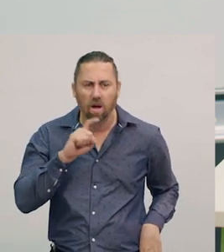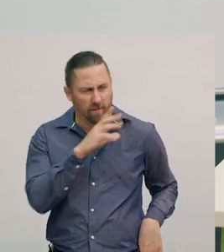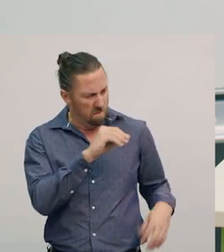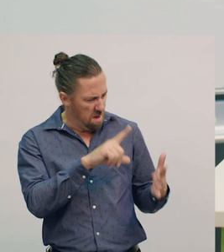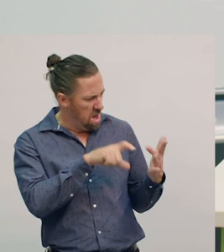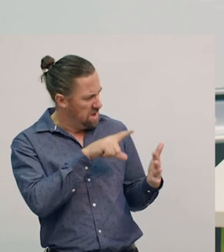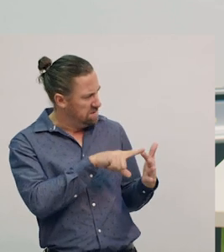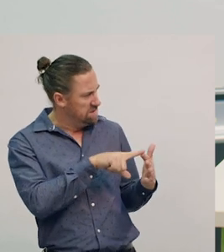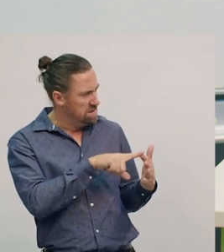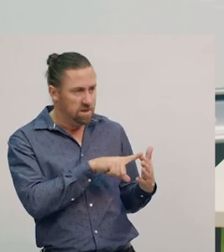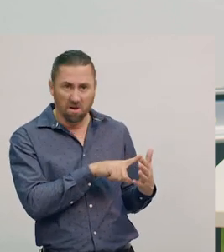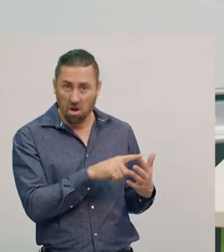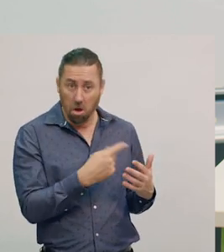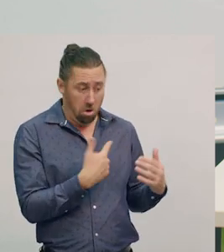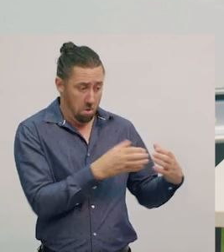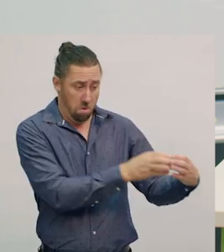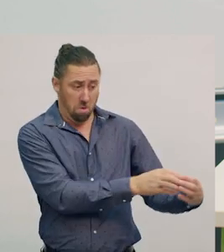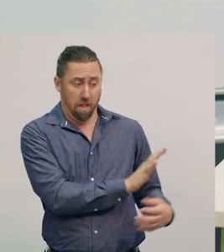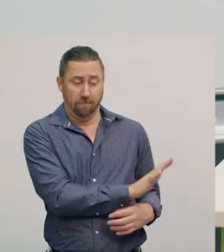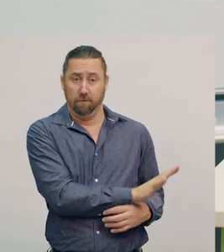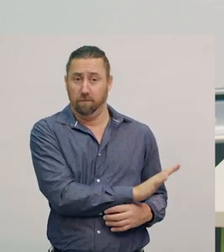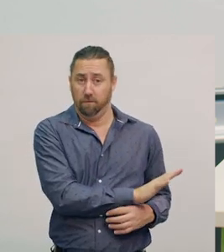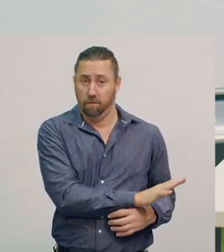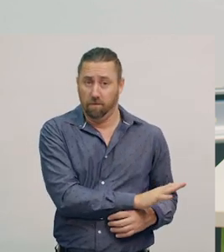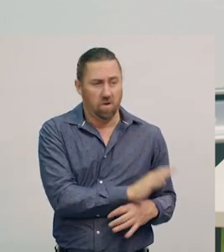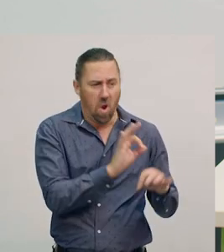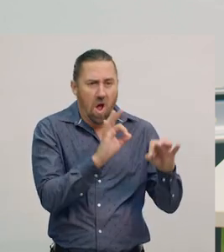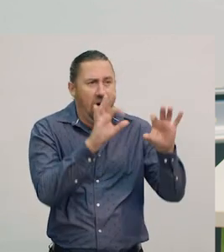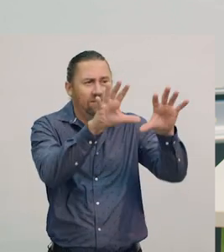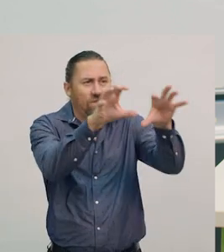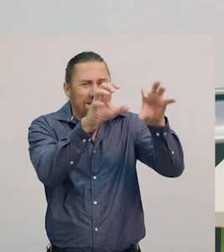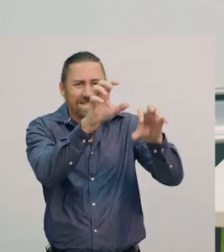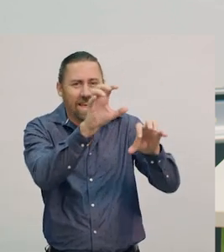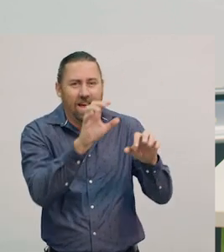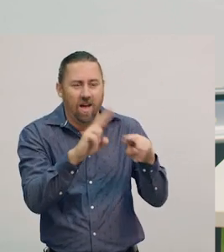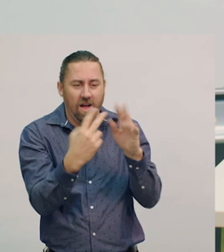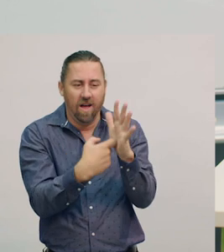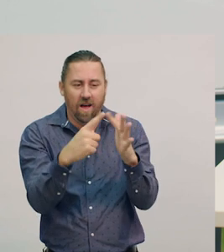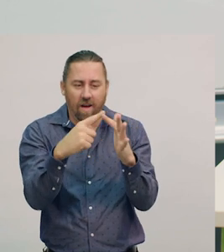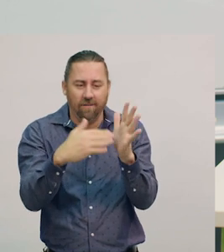So just by sitting on the desk in this room, now that the ice wasn't in the freezer any more,